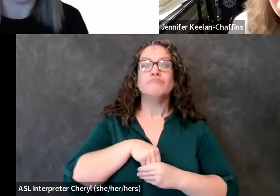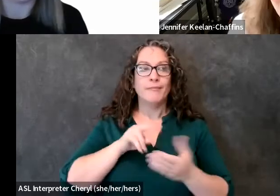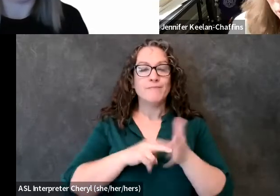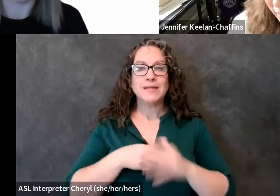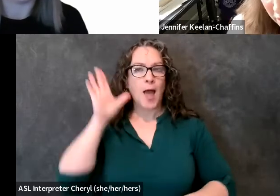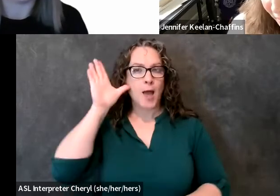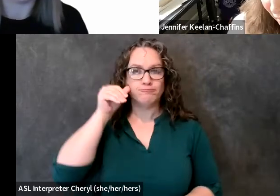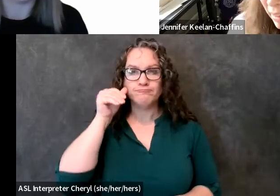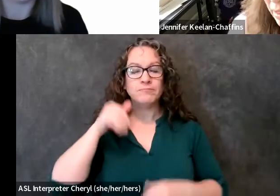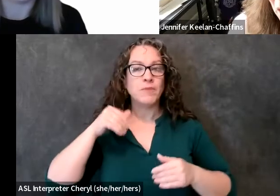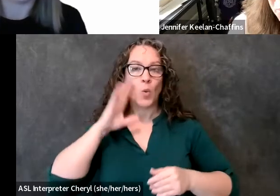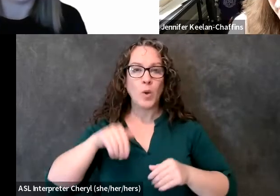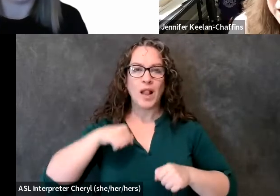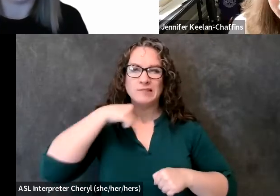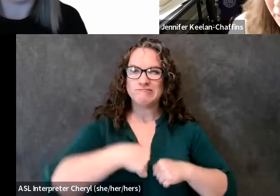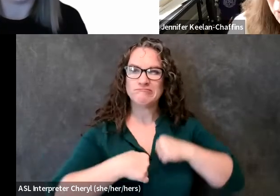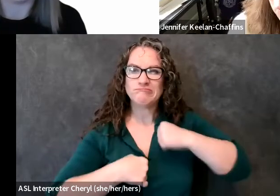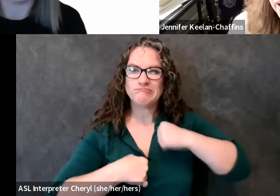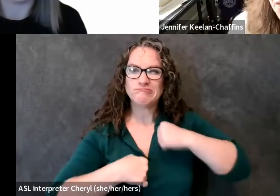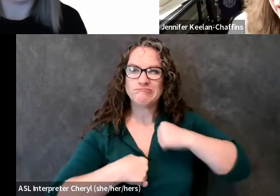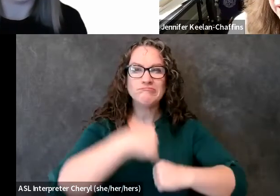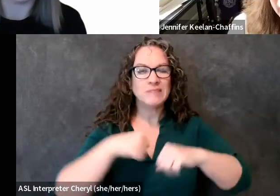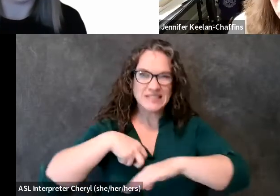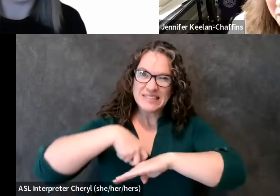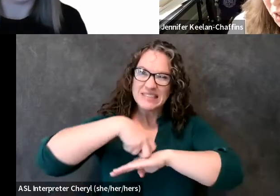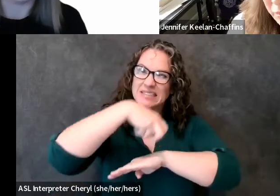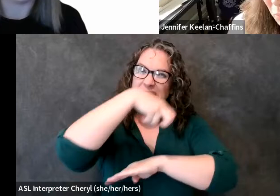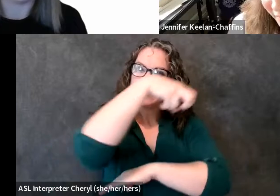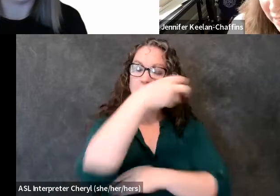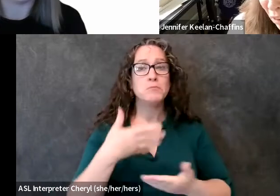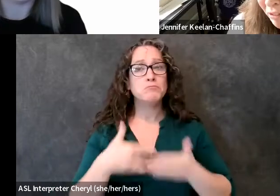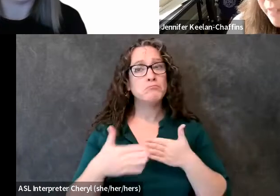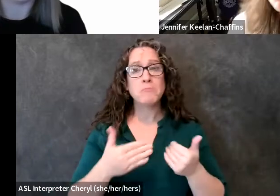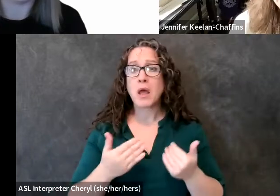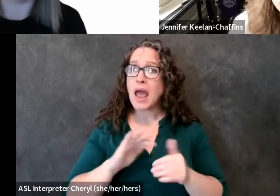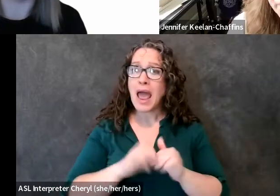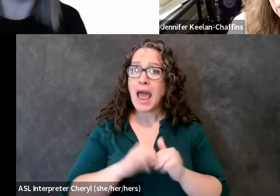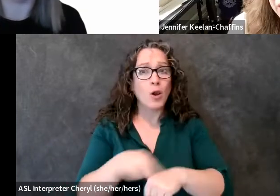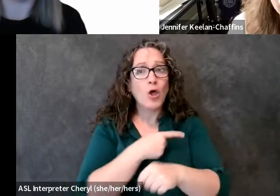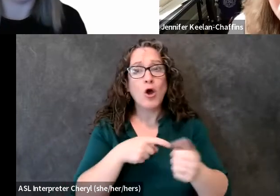how long it took me because i knew that it wasn't just about myself but it was about